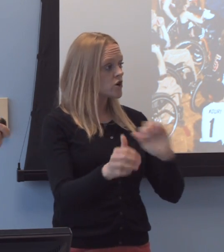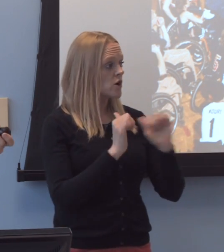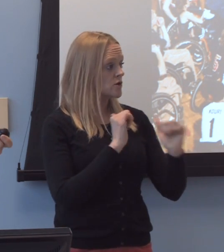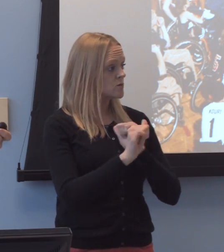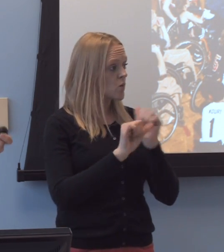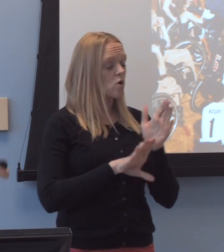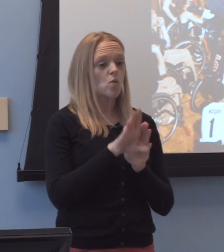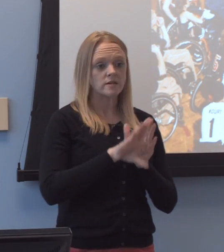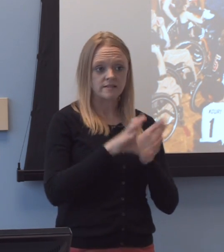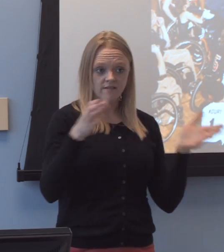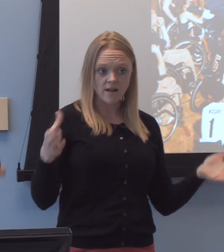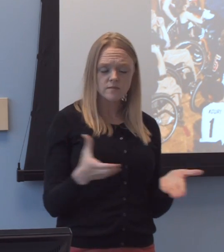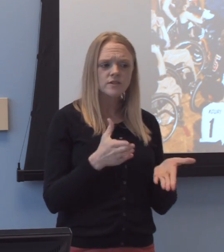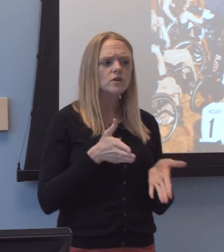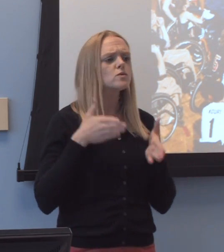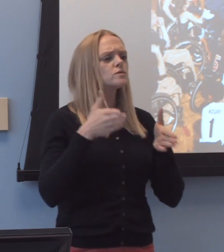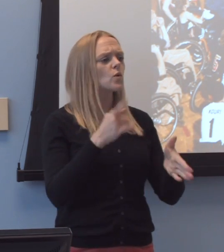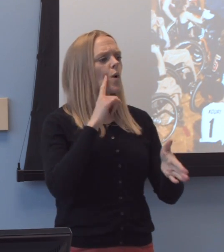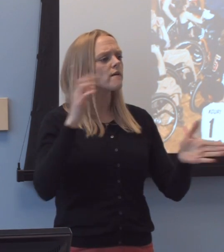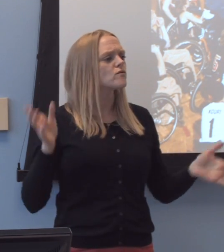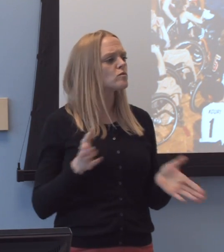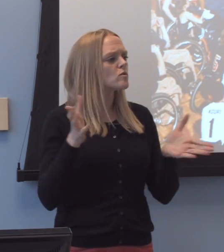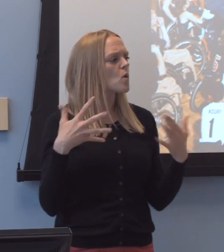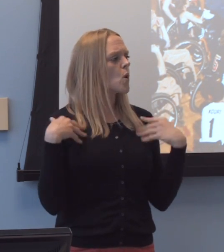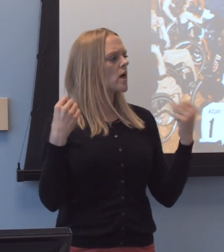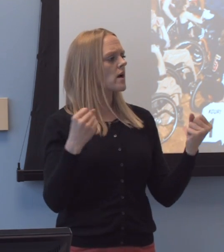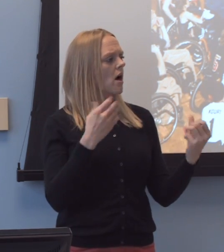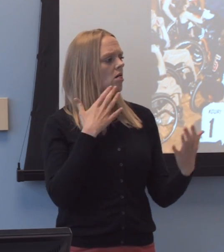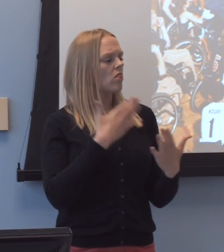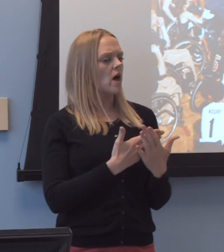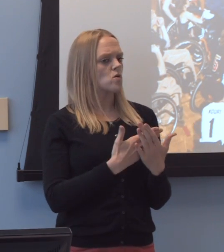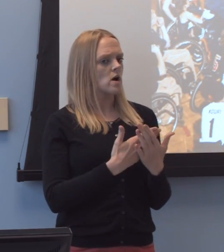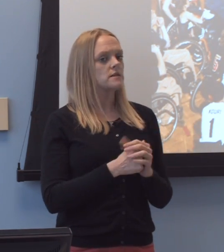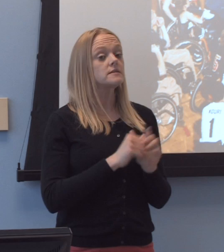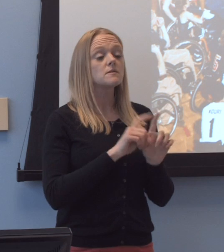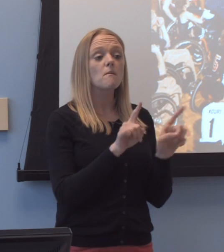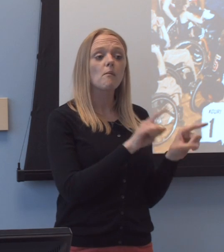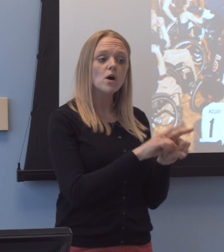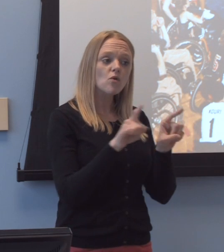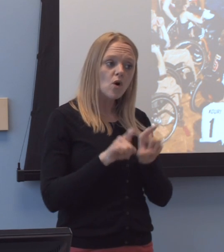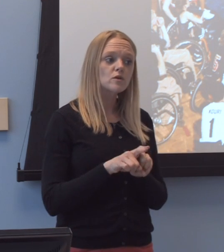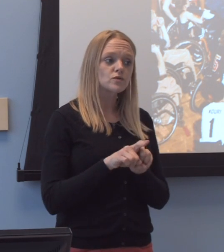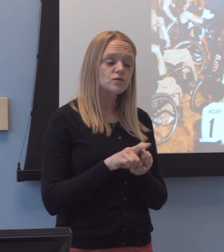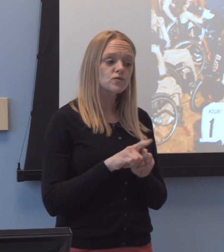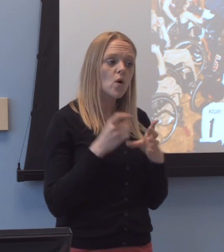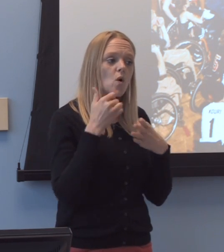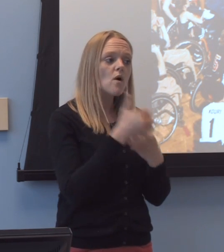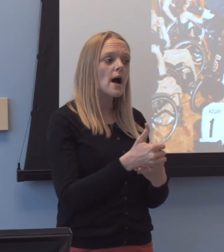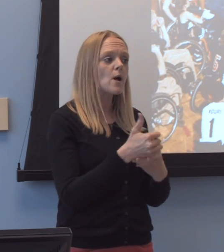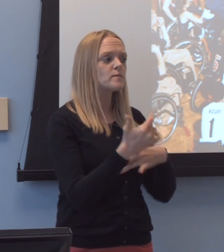again, as a mechanism for promoting health and wellness, um, but also, uh, helping social acceptance,